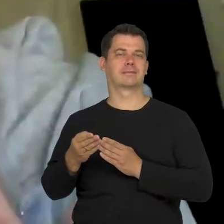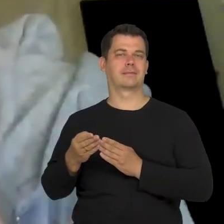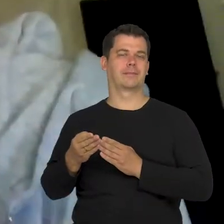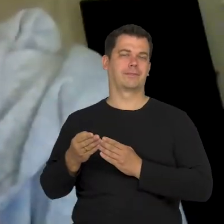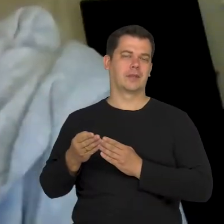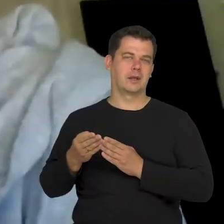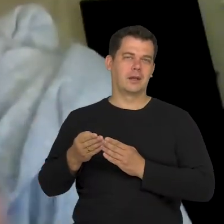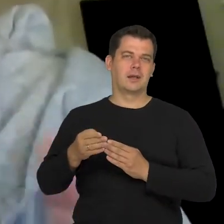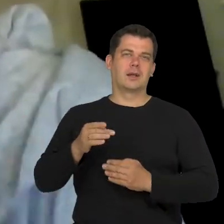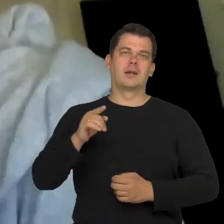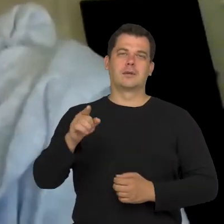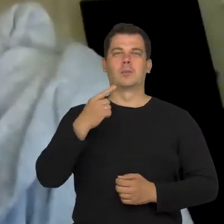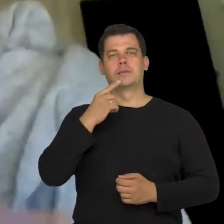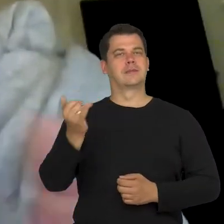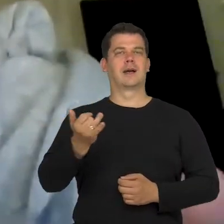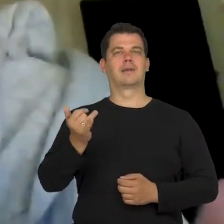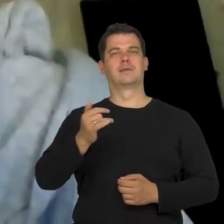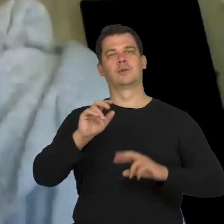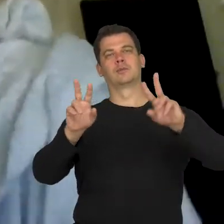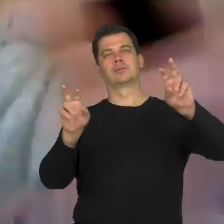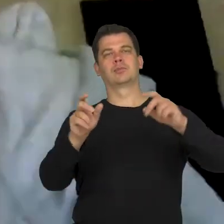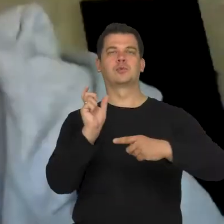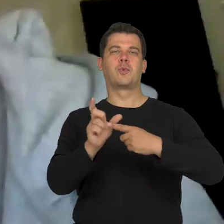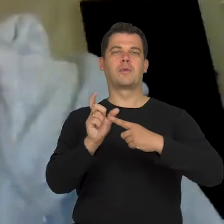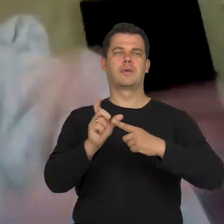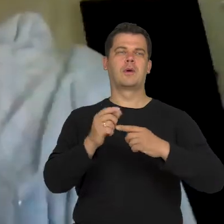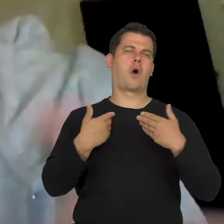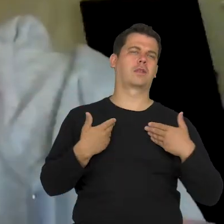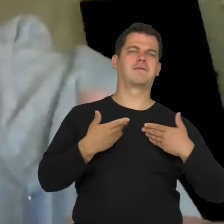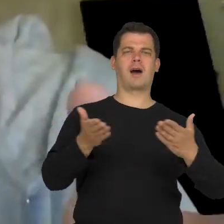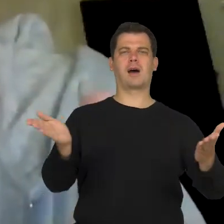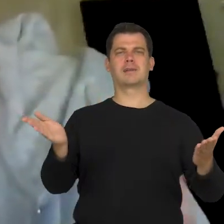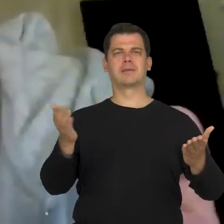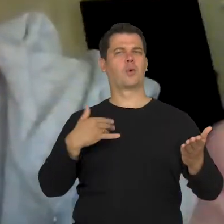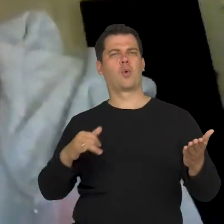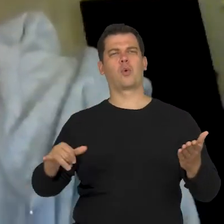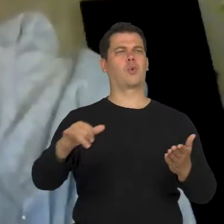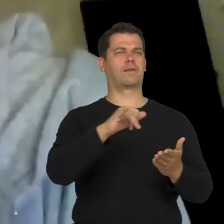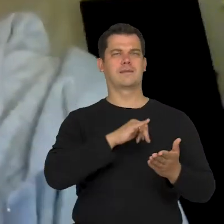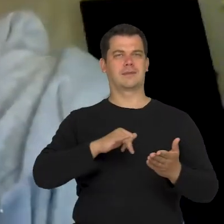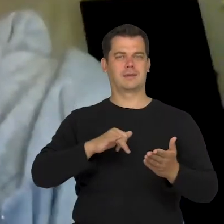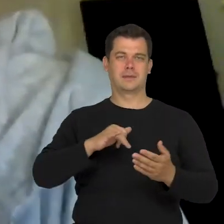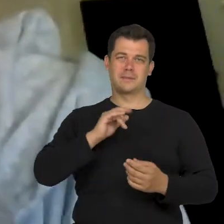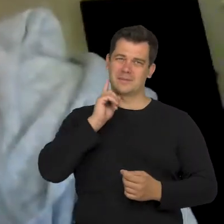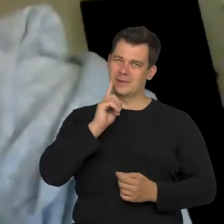we are open-minded, we have equality, democracy etc. but there is always an area